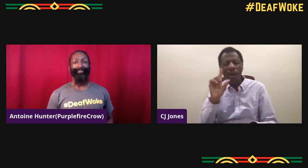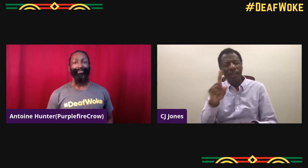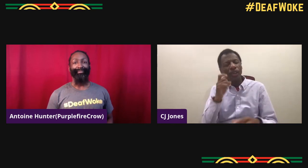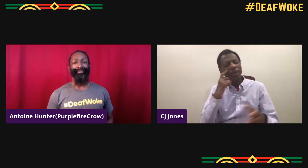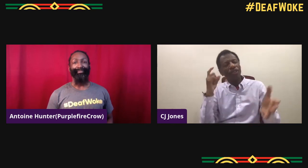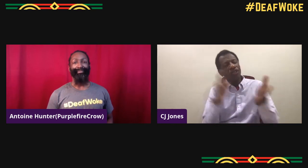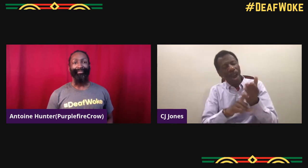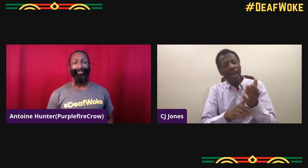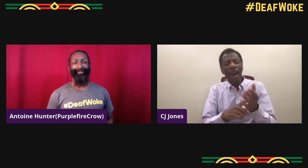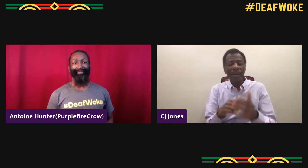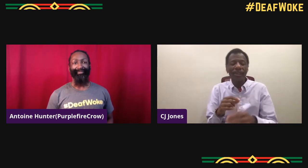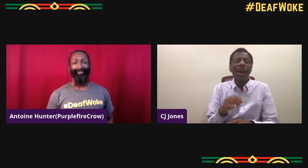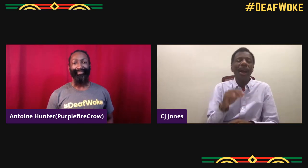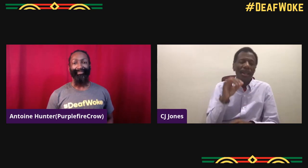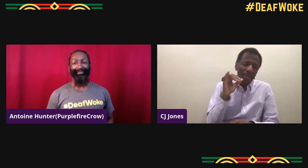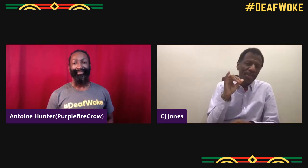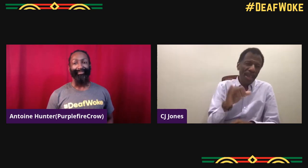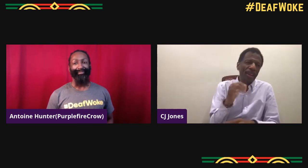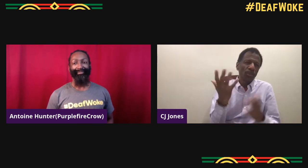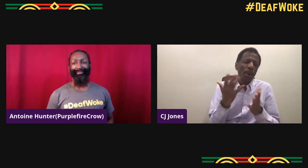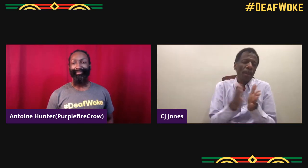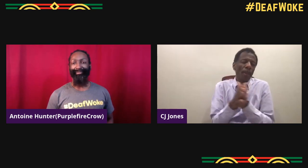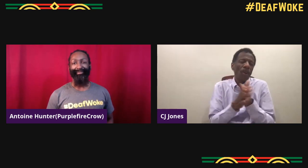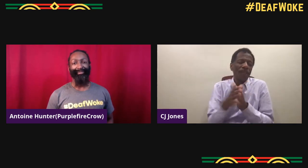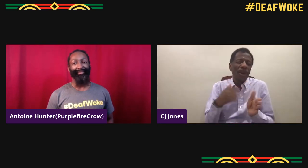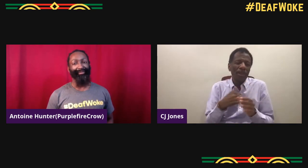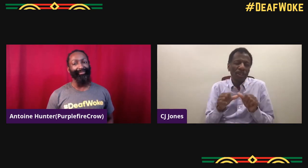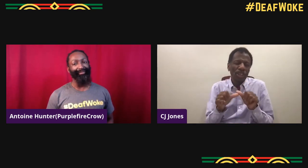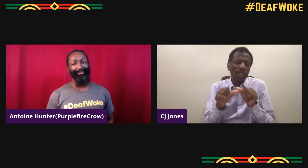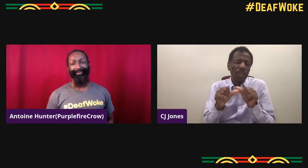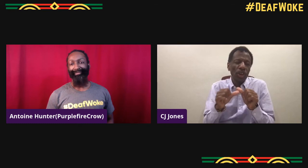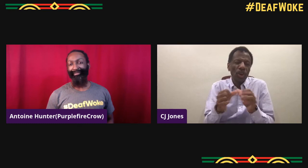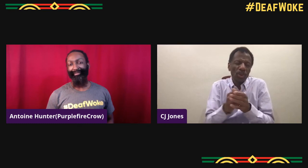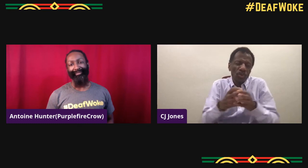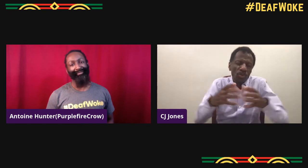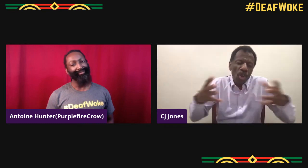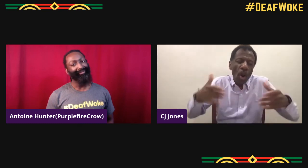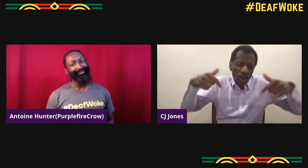or BiPAP, what's critical is to be recognized.